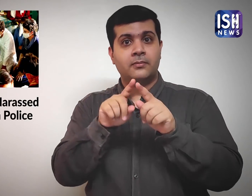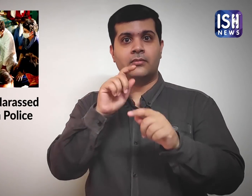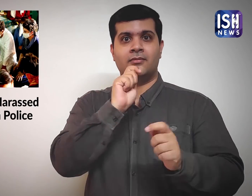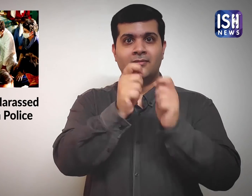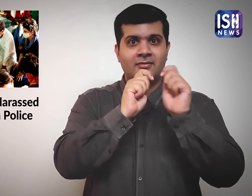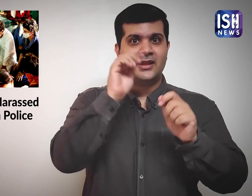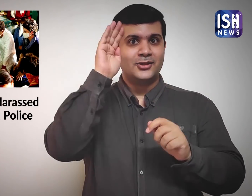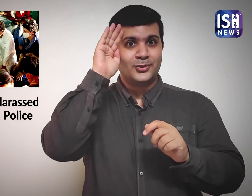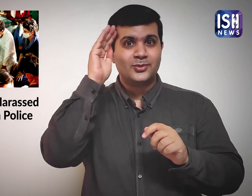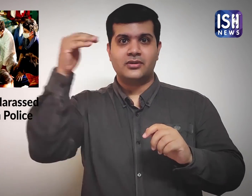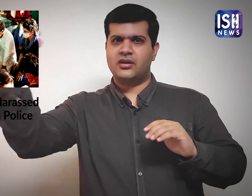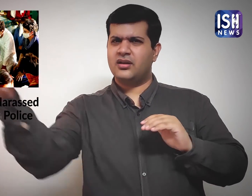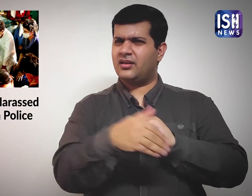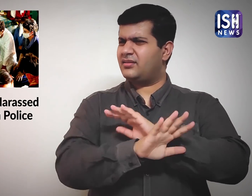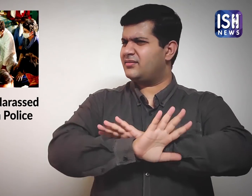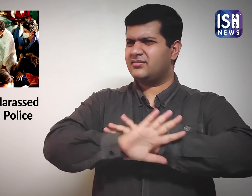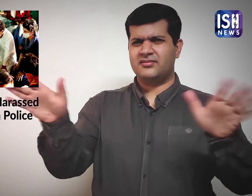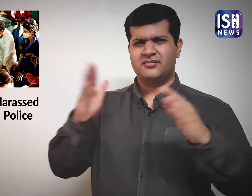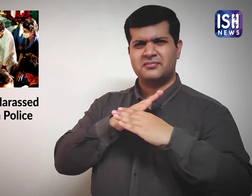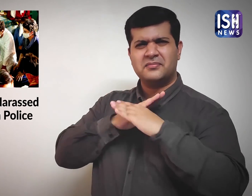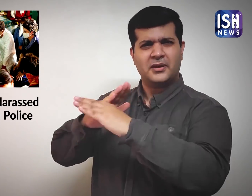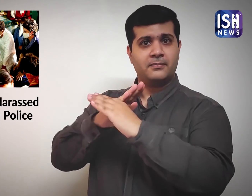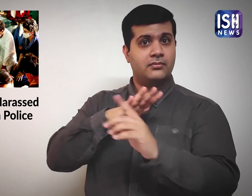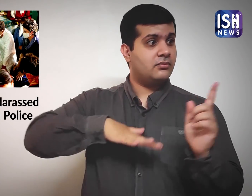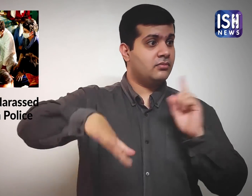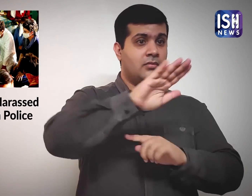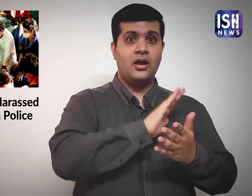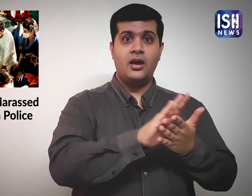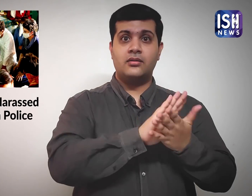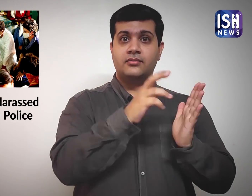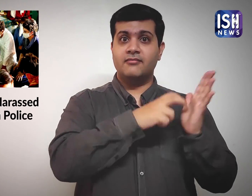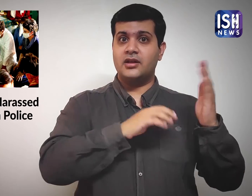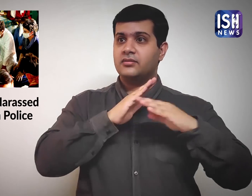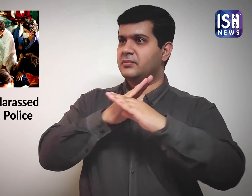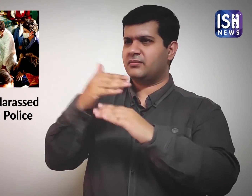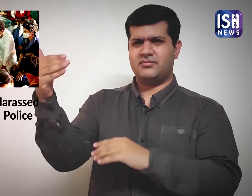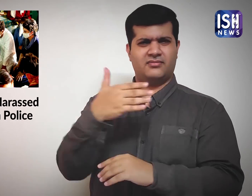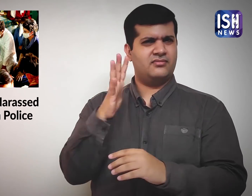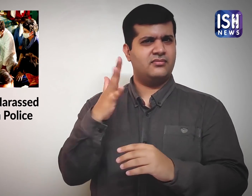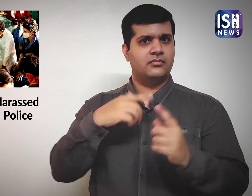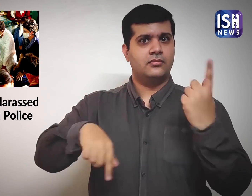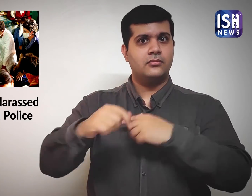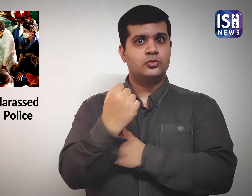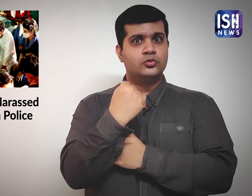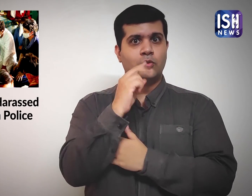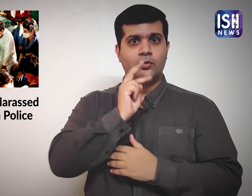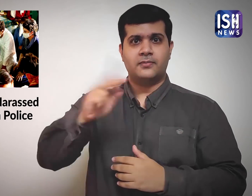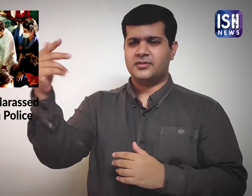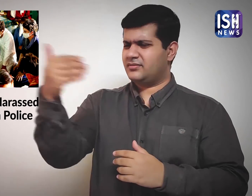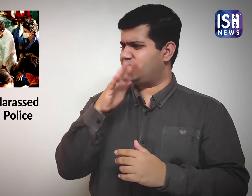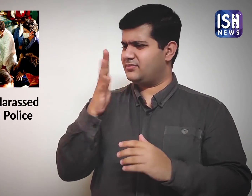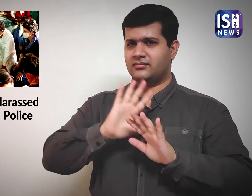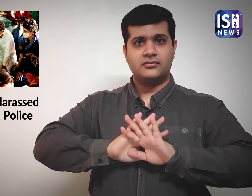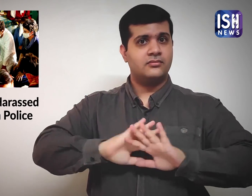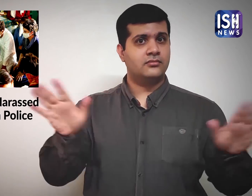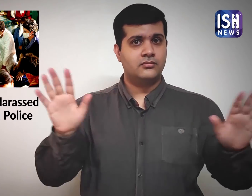and even the media were not allowed to enter Hathras.